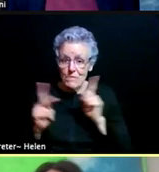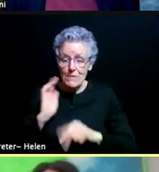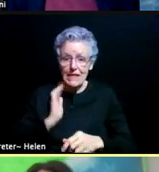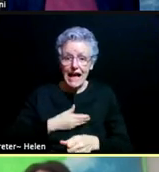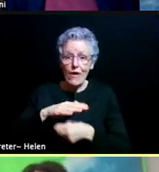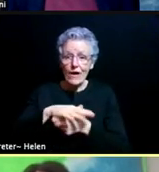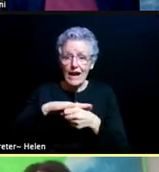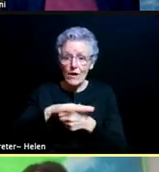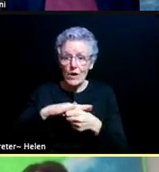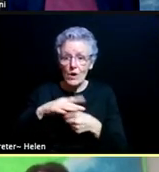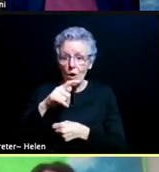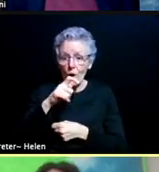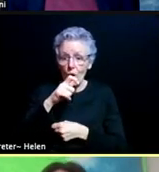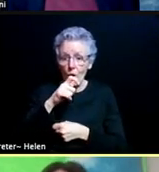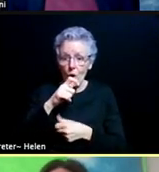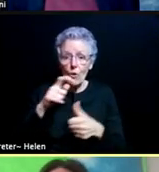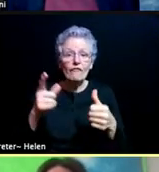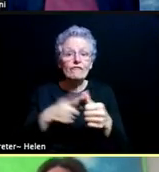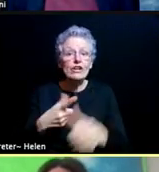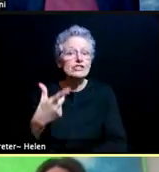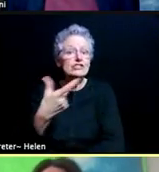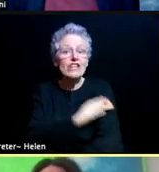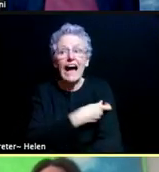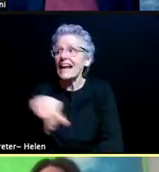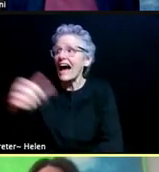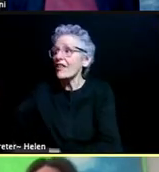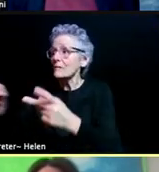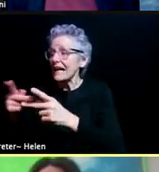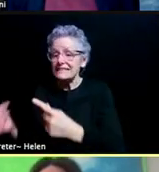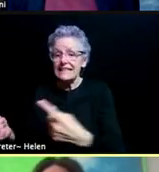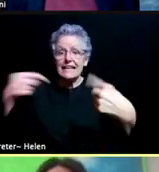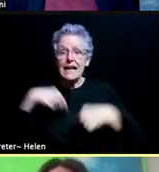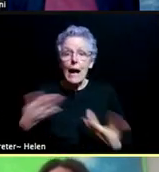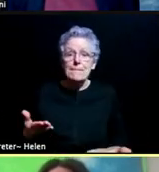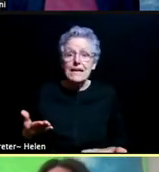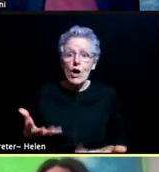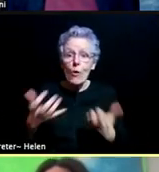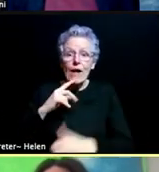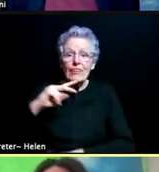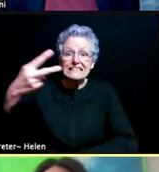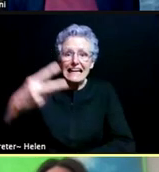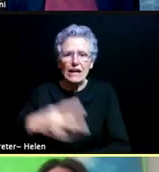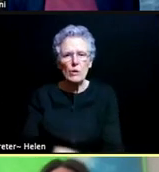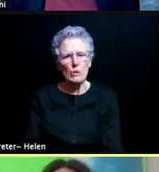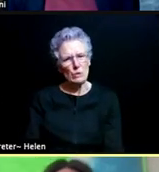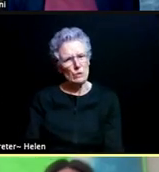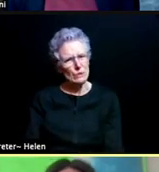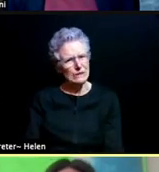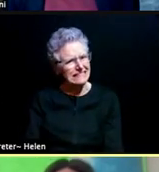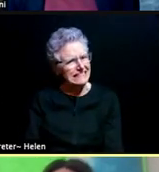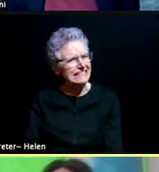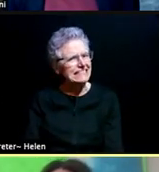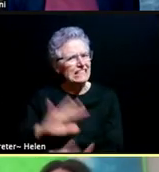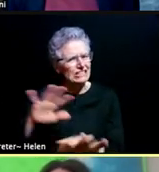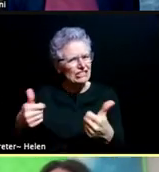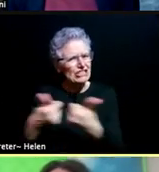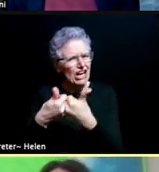that got a first dose somewhere else and have come here seeking a second dose and it's a real challenge. So really important.